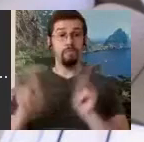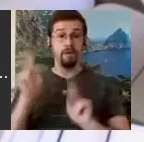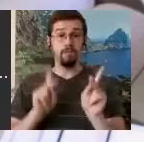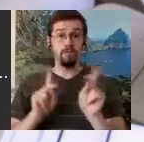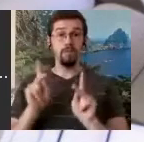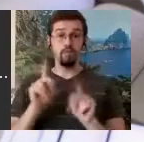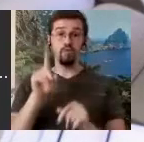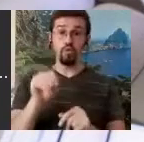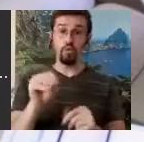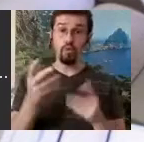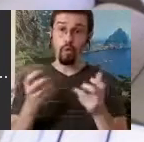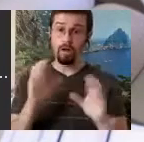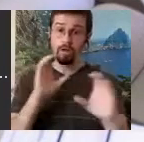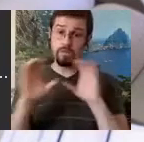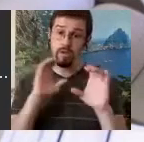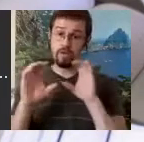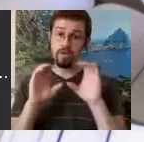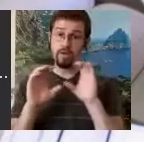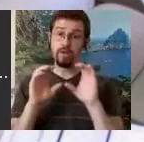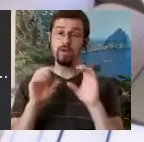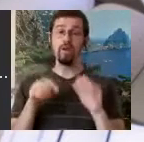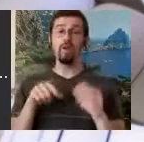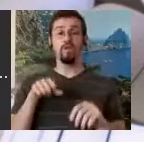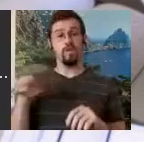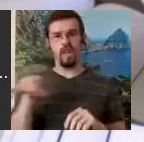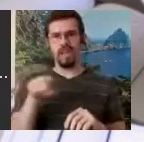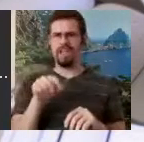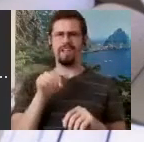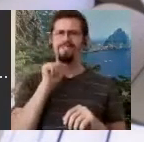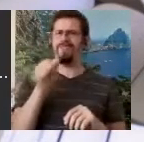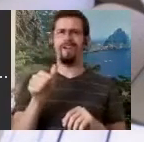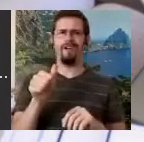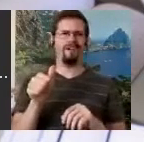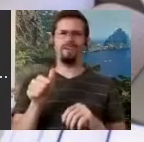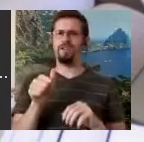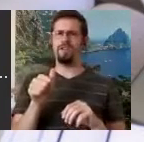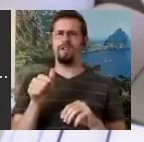so they're not going to hurt the system on purpose. They instead try to make it